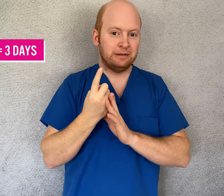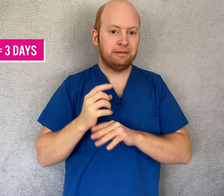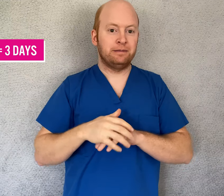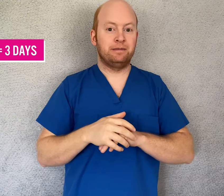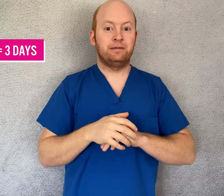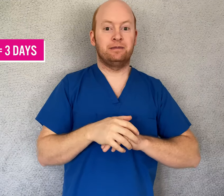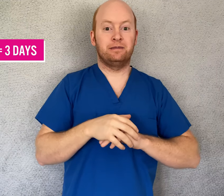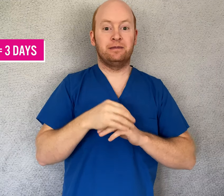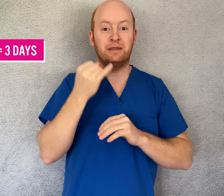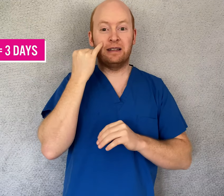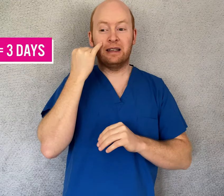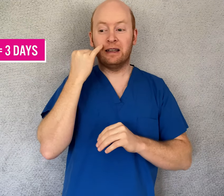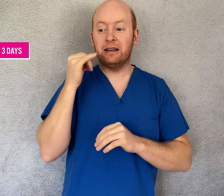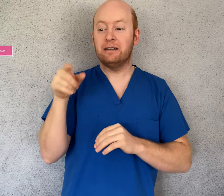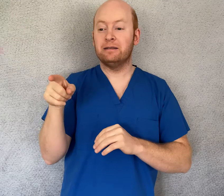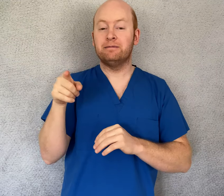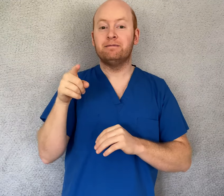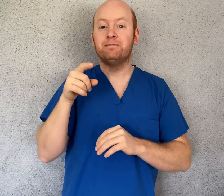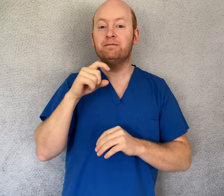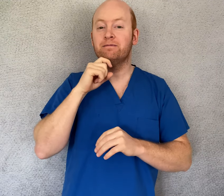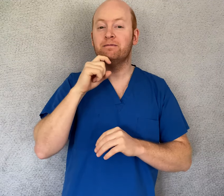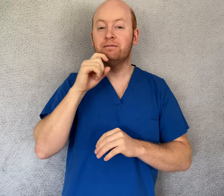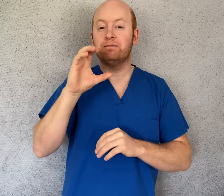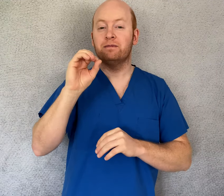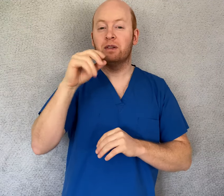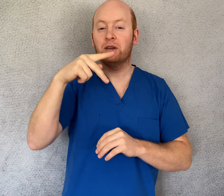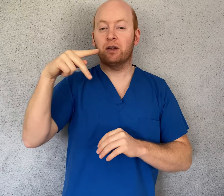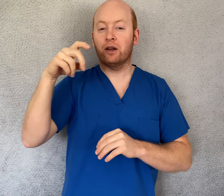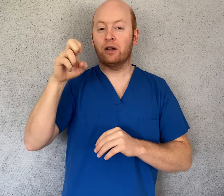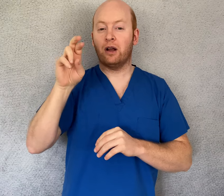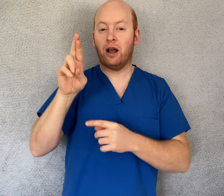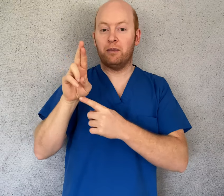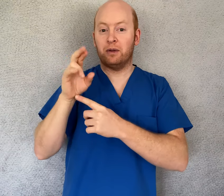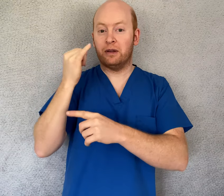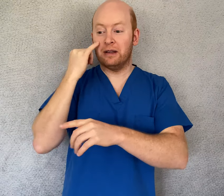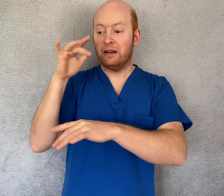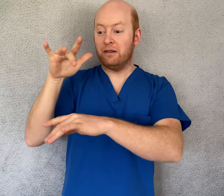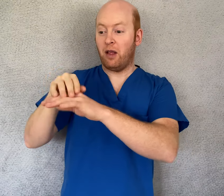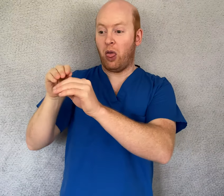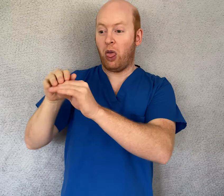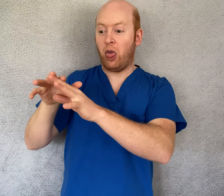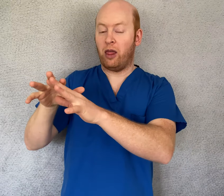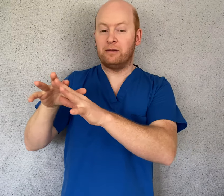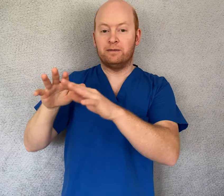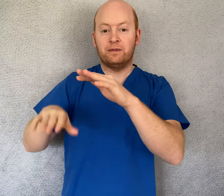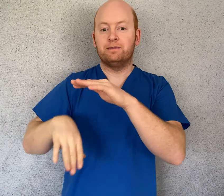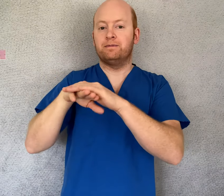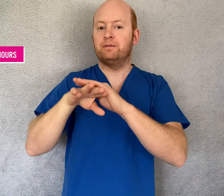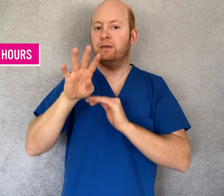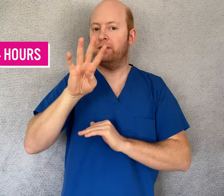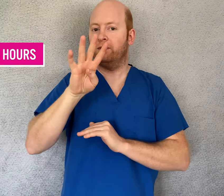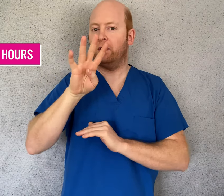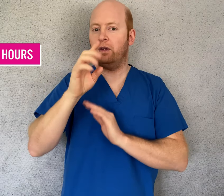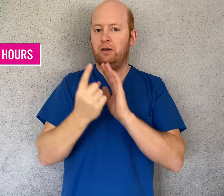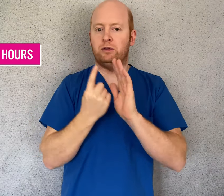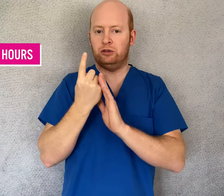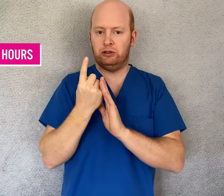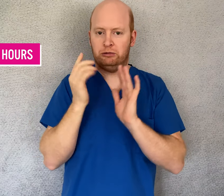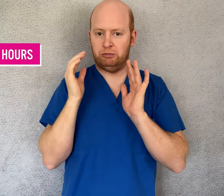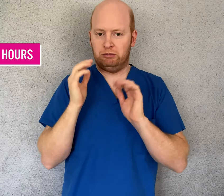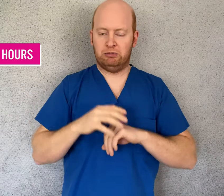As for copper, it only lasts up to 4 hours.